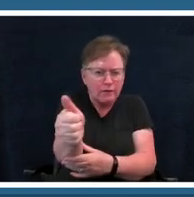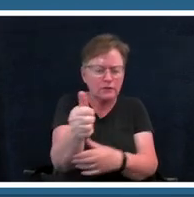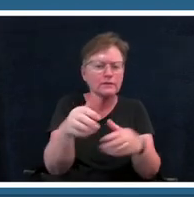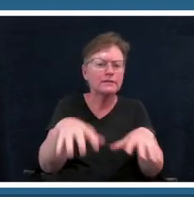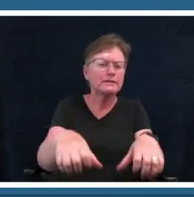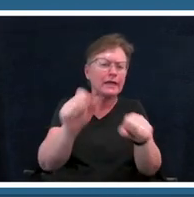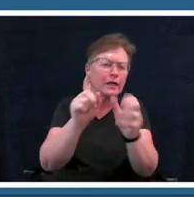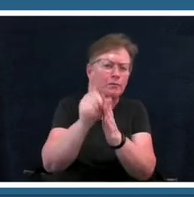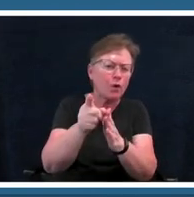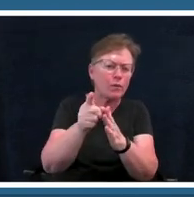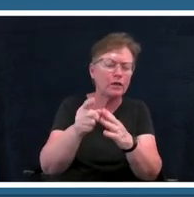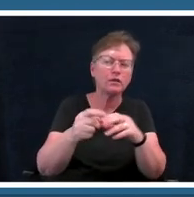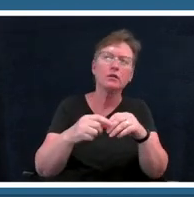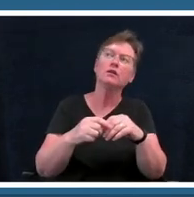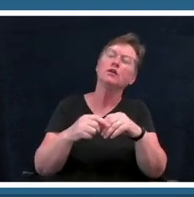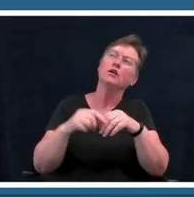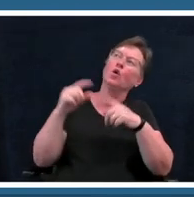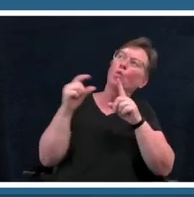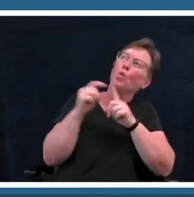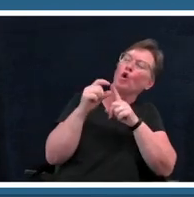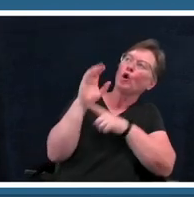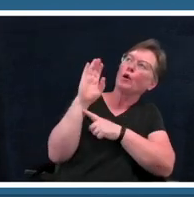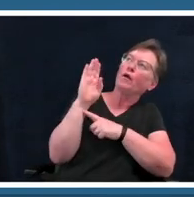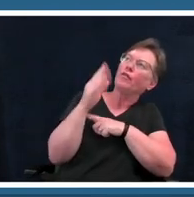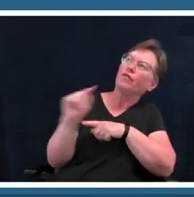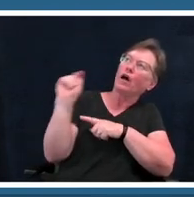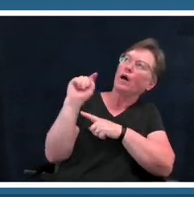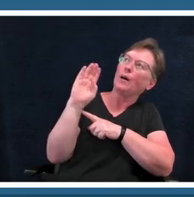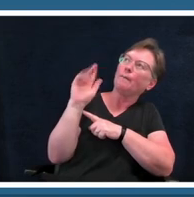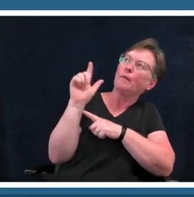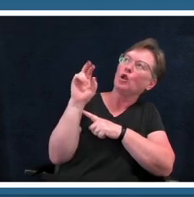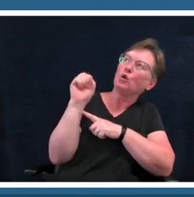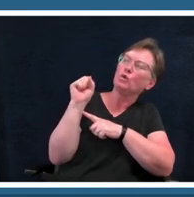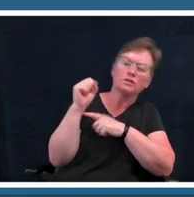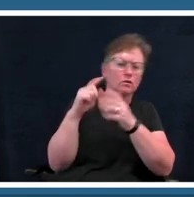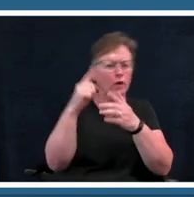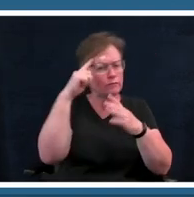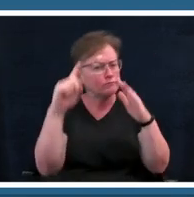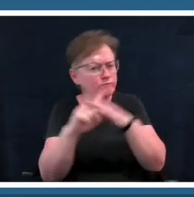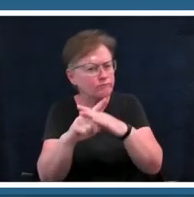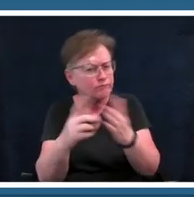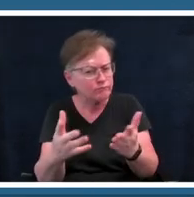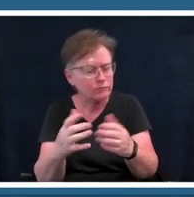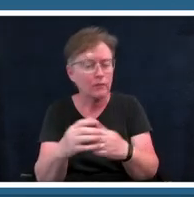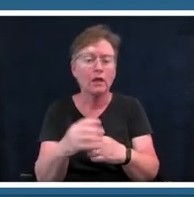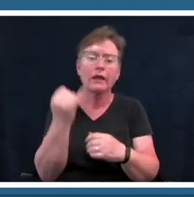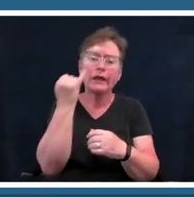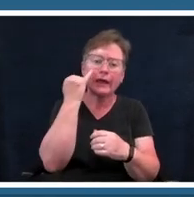you think of the of the term the blues um and if you choose to doodle great if